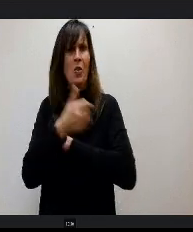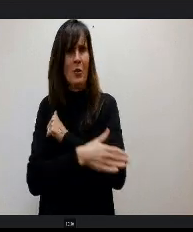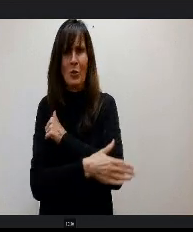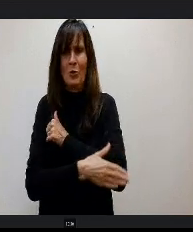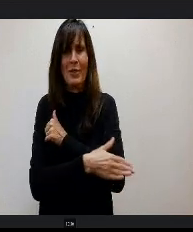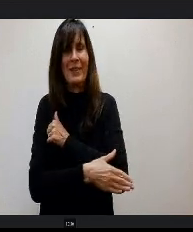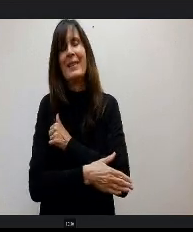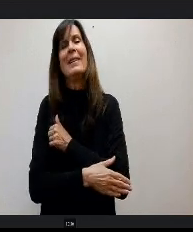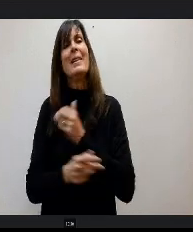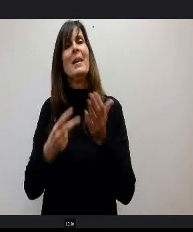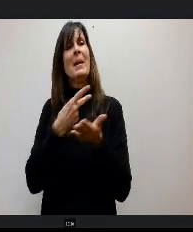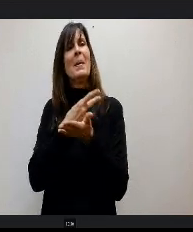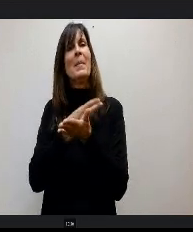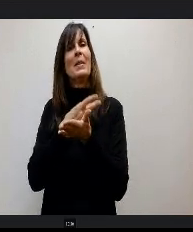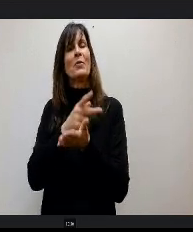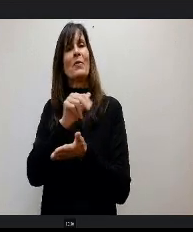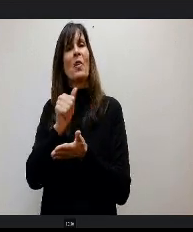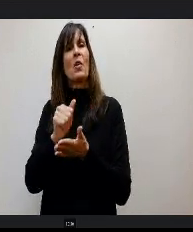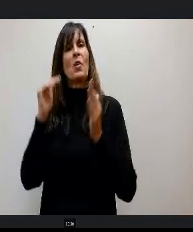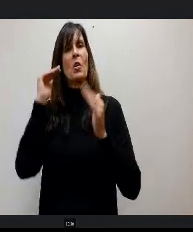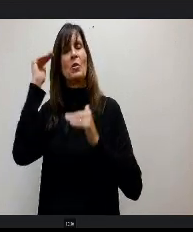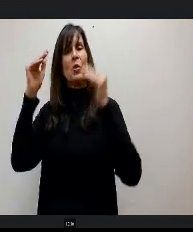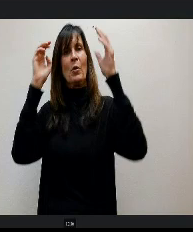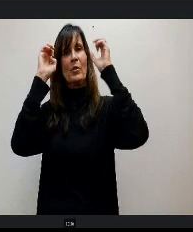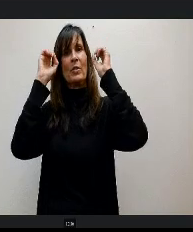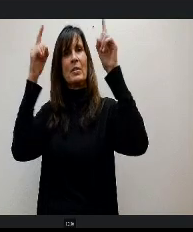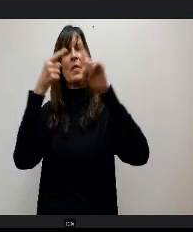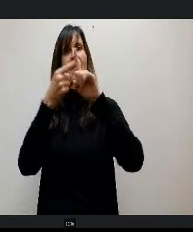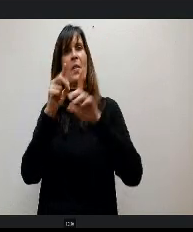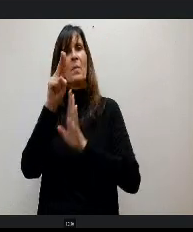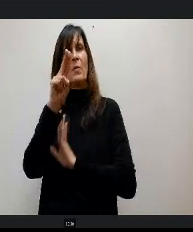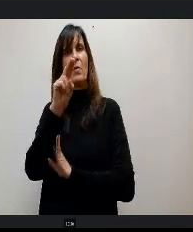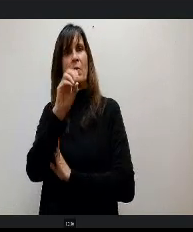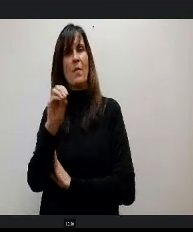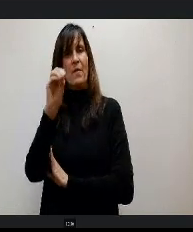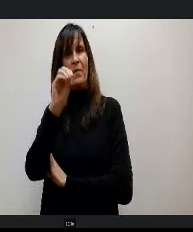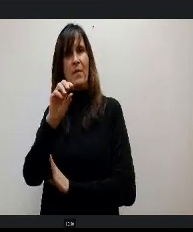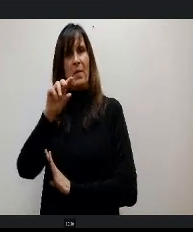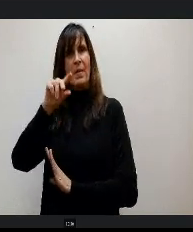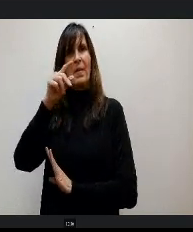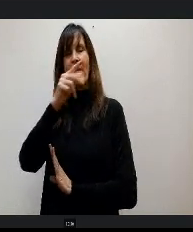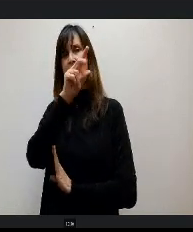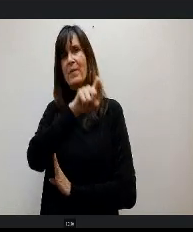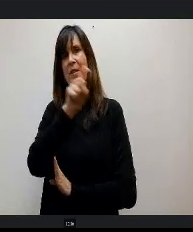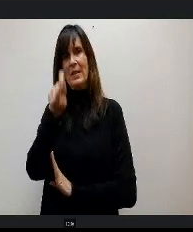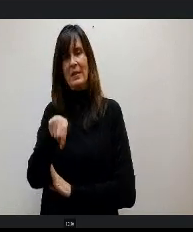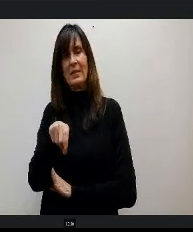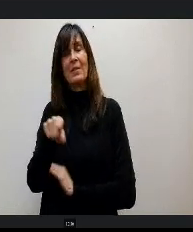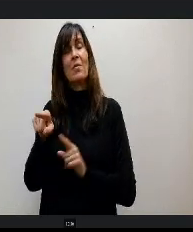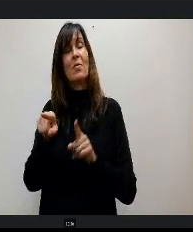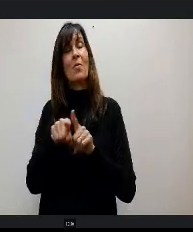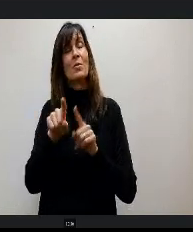Arts in Adult Education and Training from the University of Phoenix and she began her education career and I'm gonna say